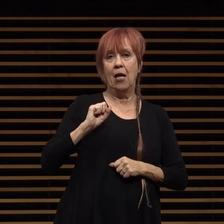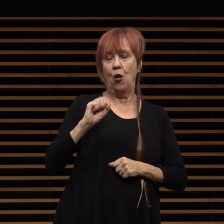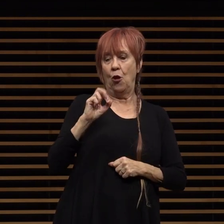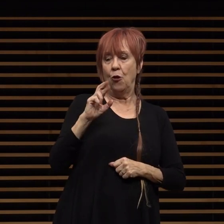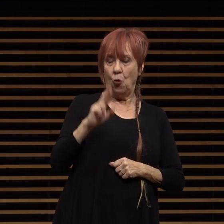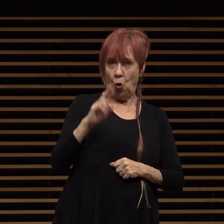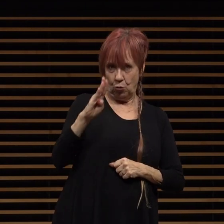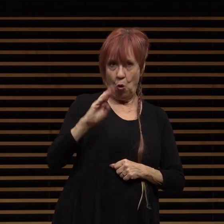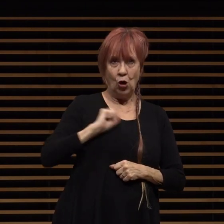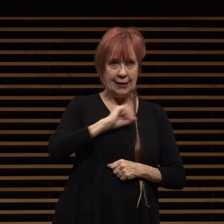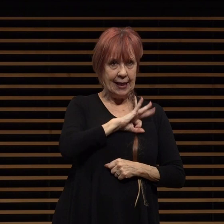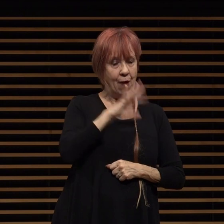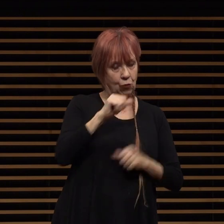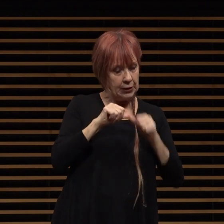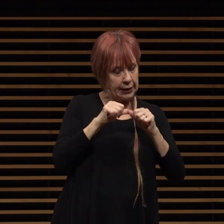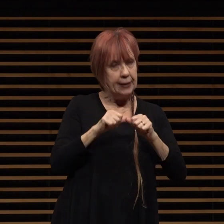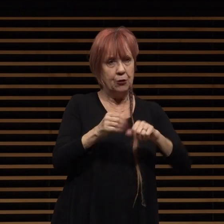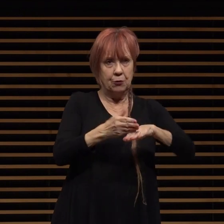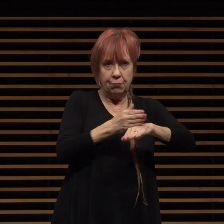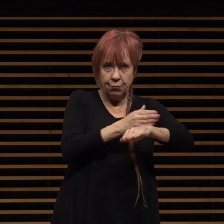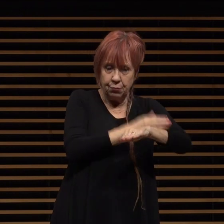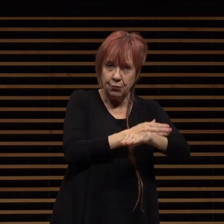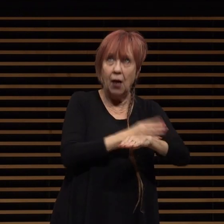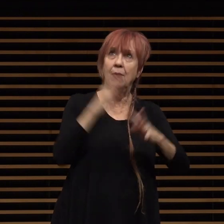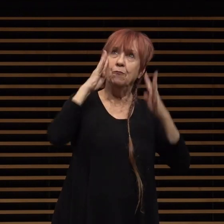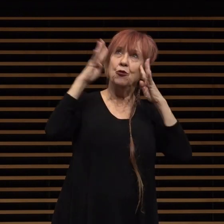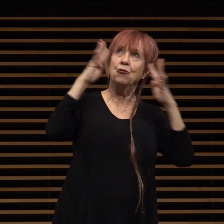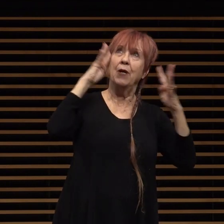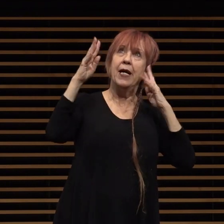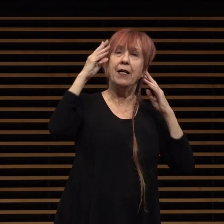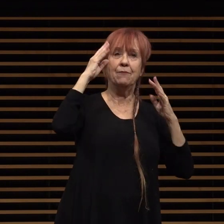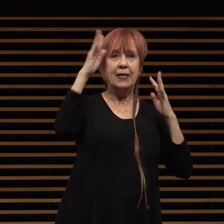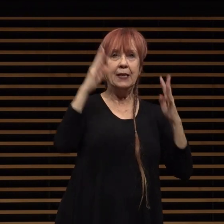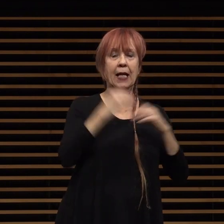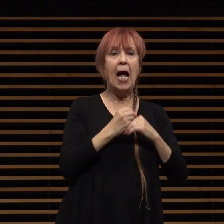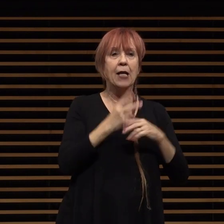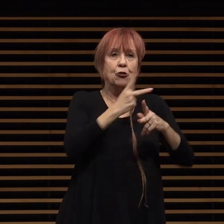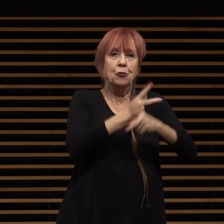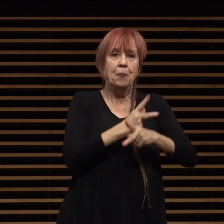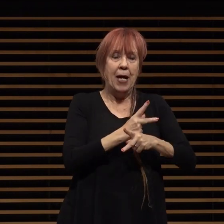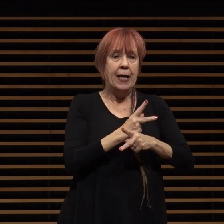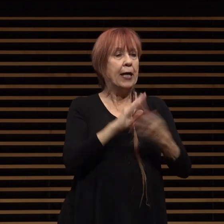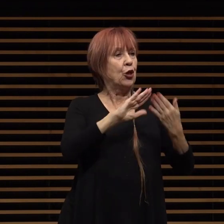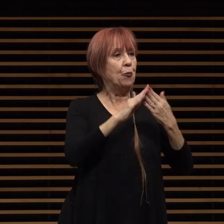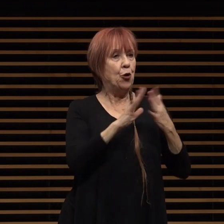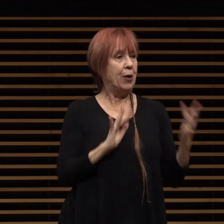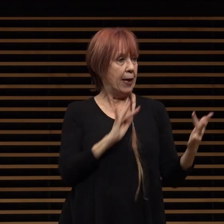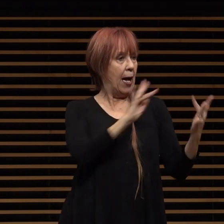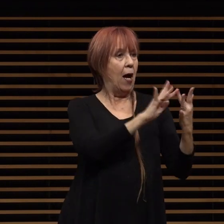with new event models creative thinking and maintaining community outreach at